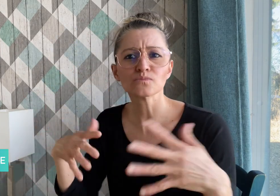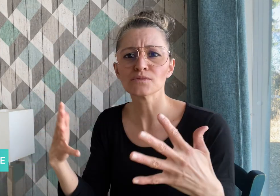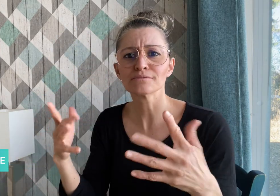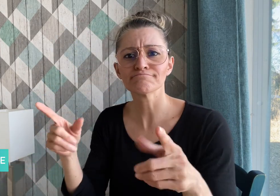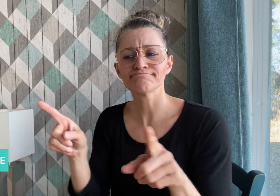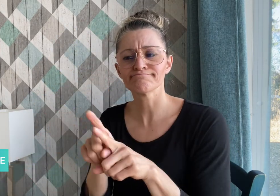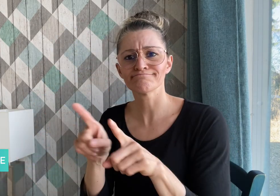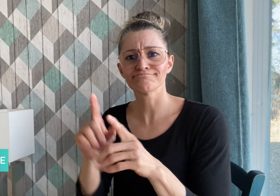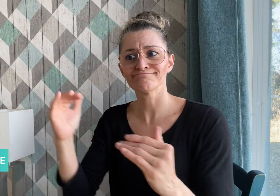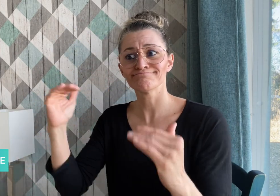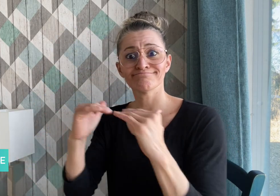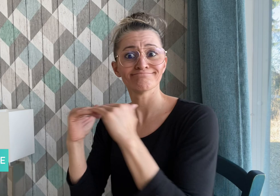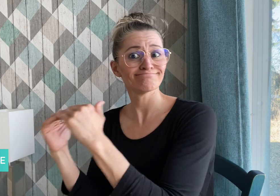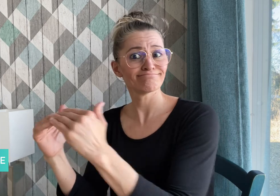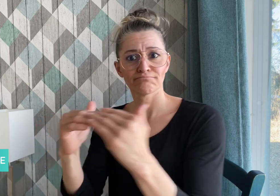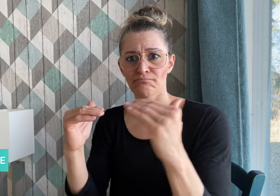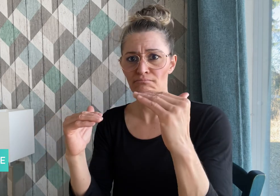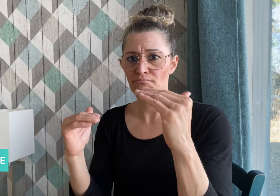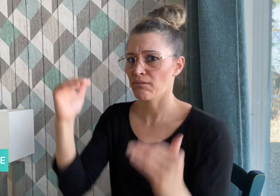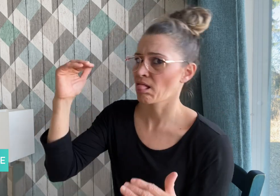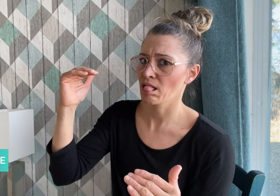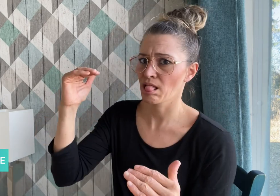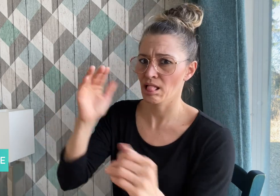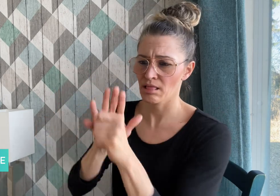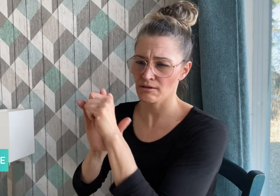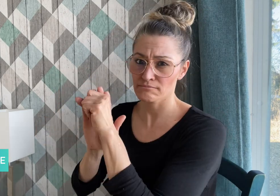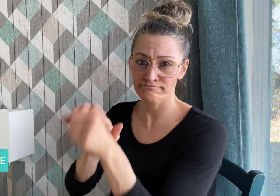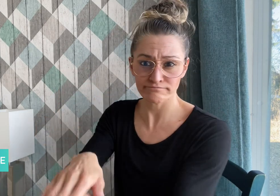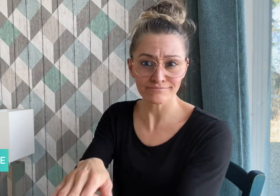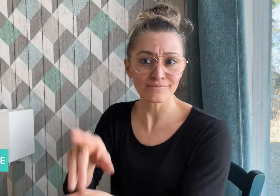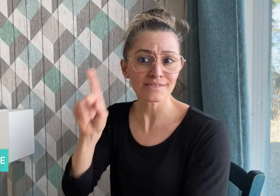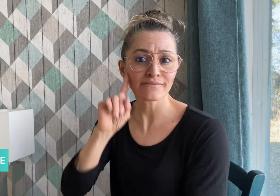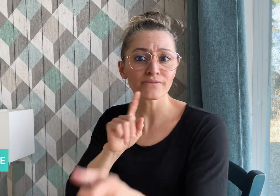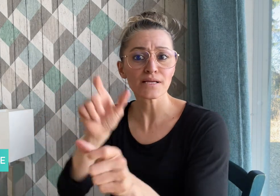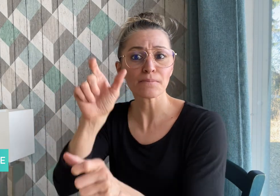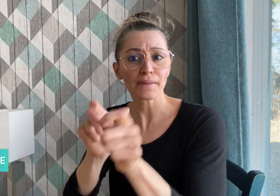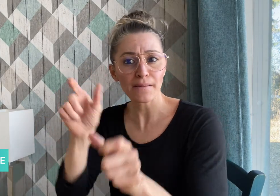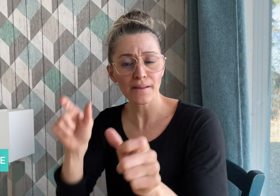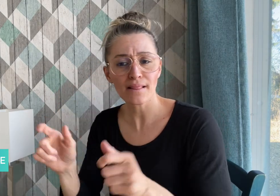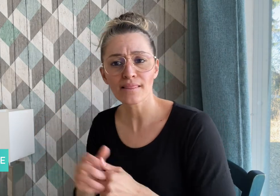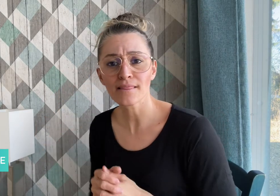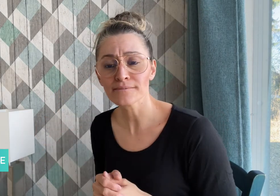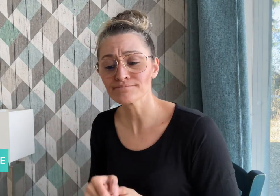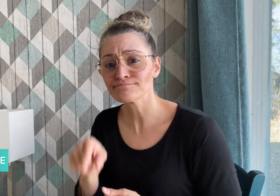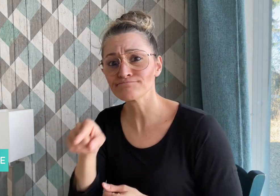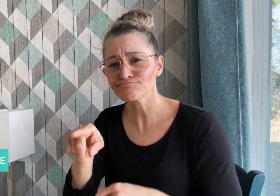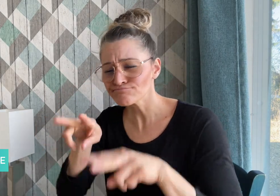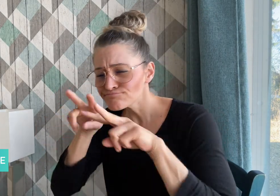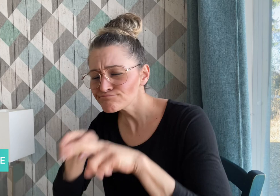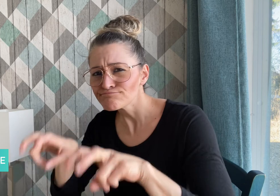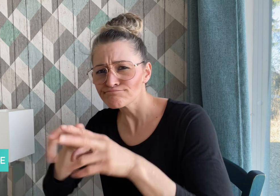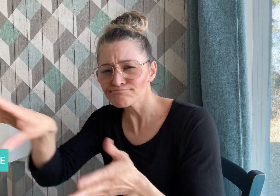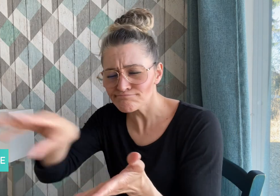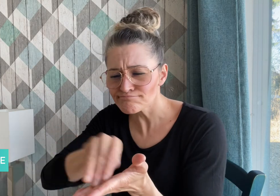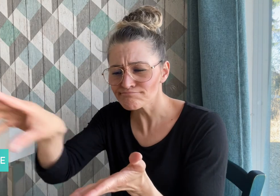against Deaf people. The study found that a total